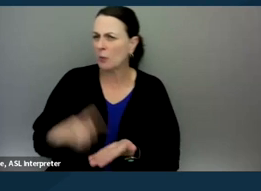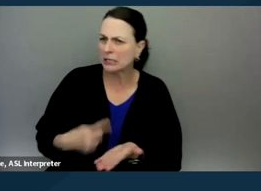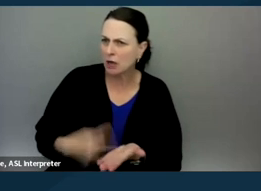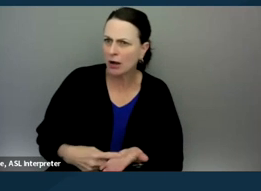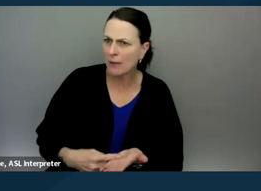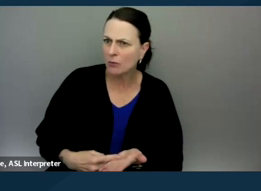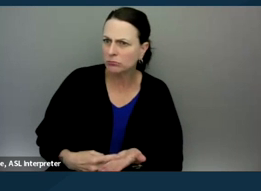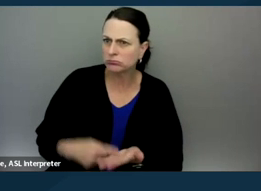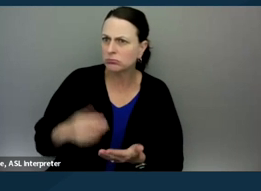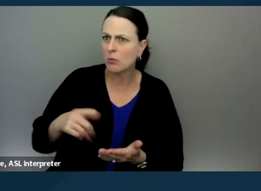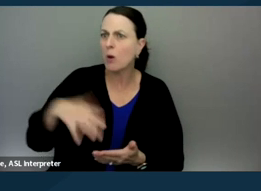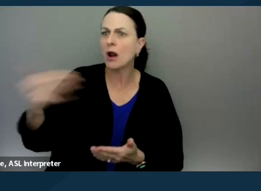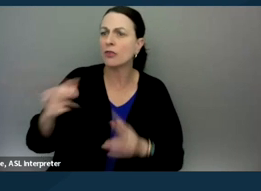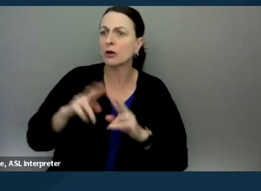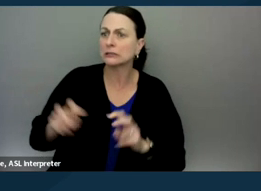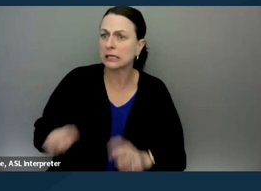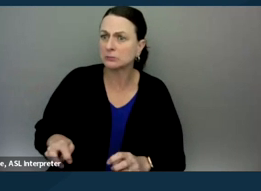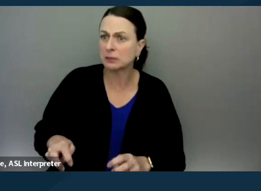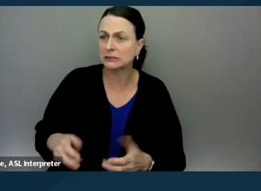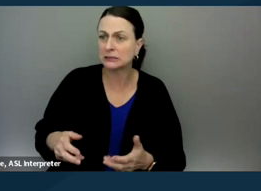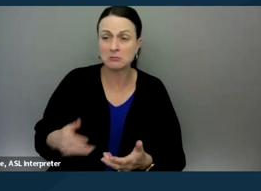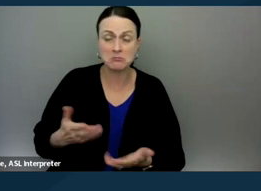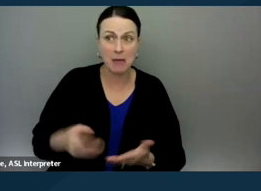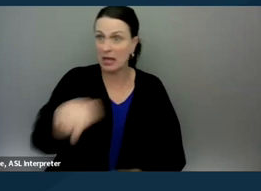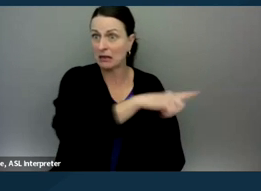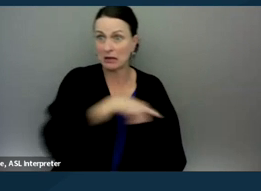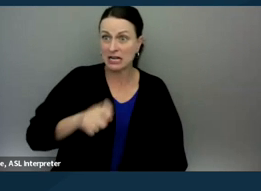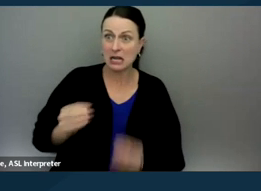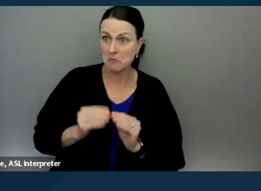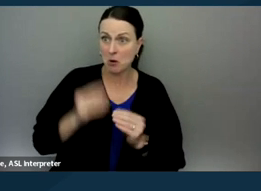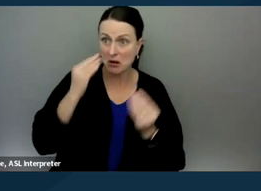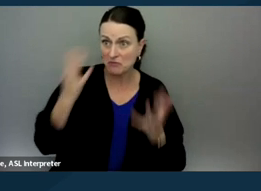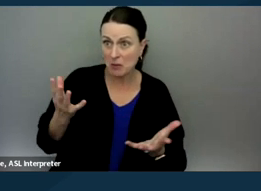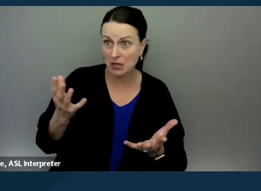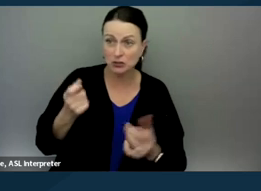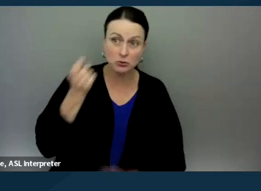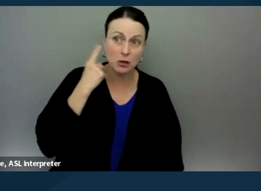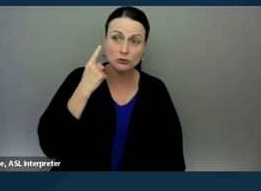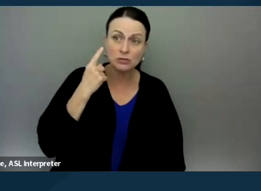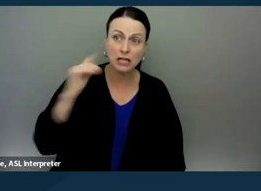what other assessments, maybe this team needs more information, you know, as a group to understand what the child's needs are."